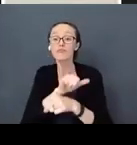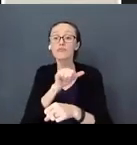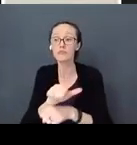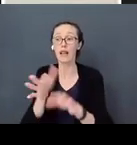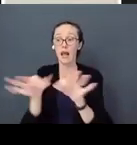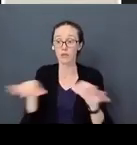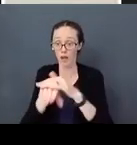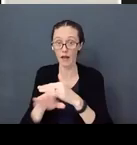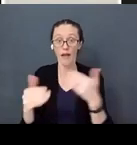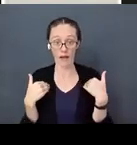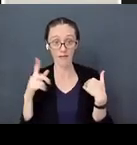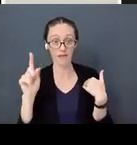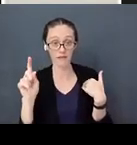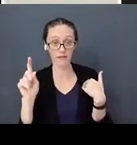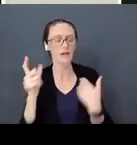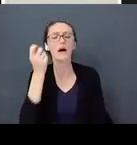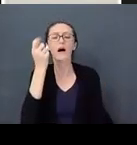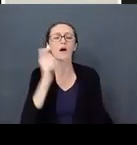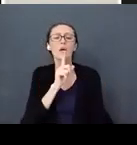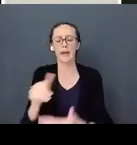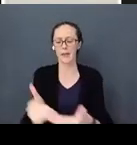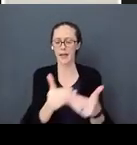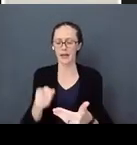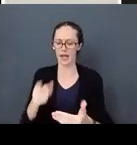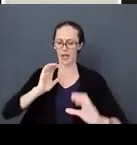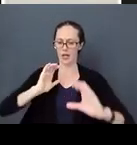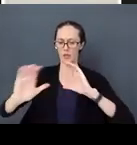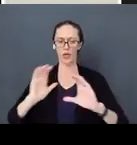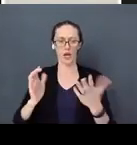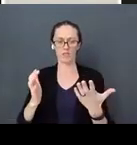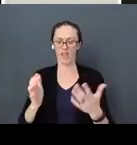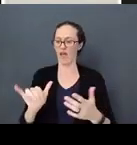Babies communicate with us from the moment we are born. We communicate back to them.